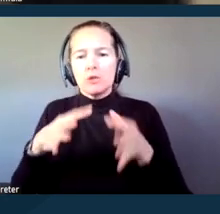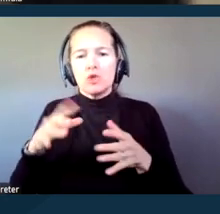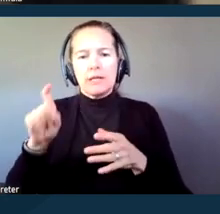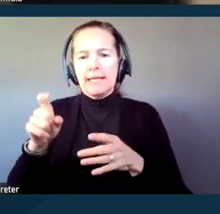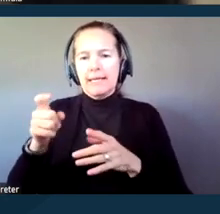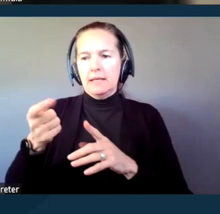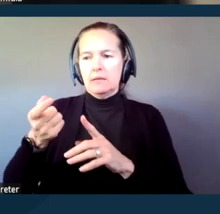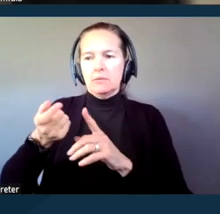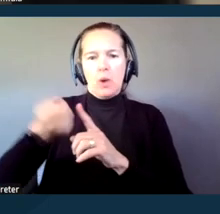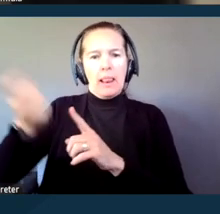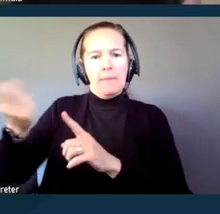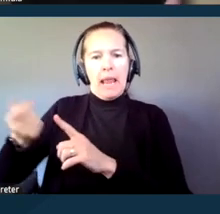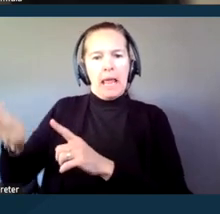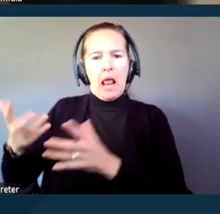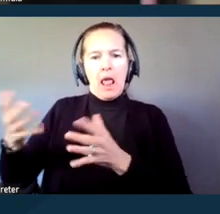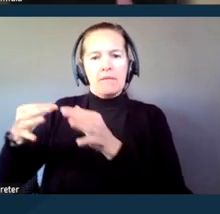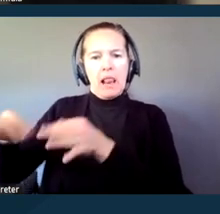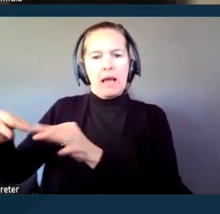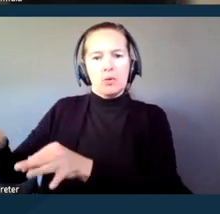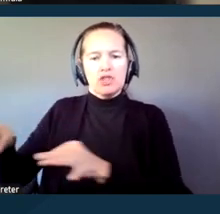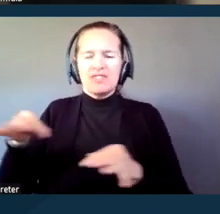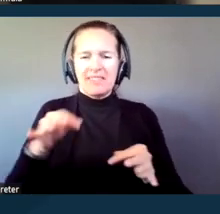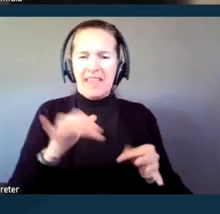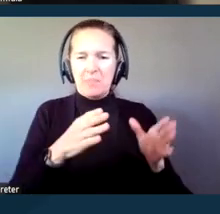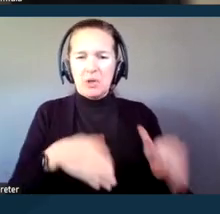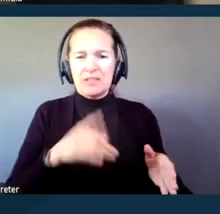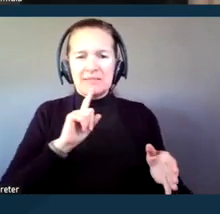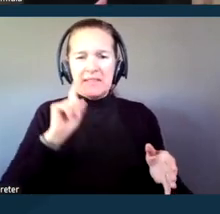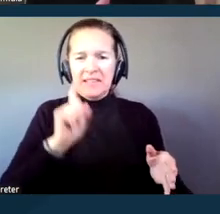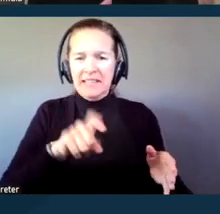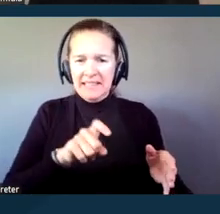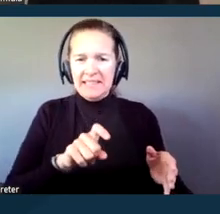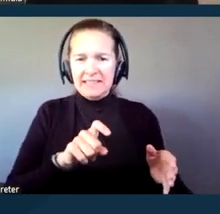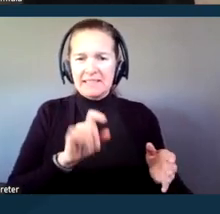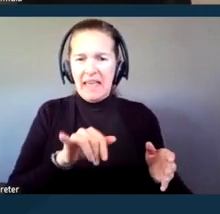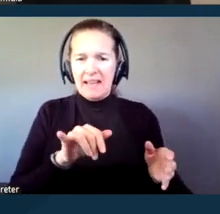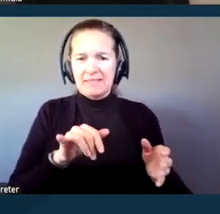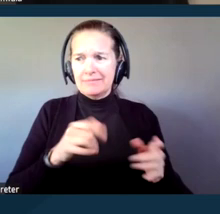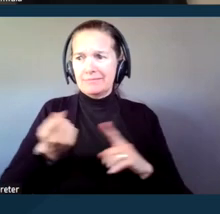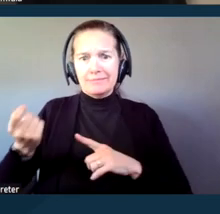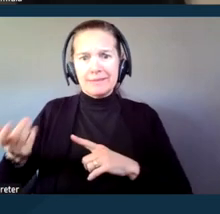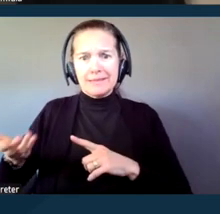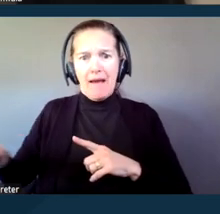to have equally effective communication. And by really emphasizing that point,